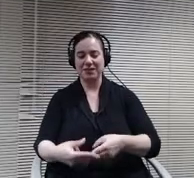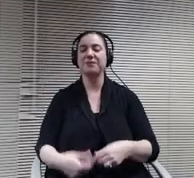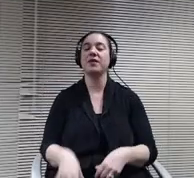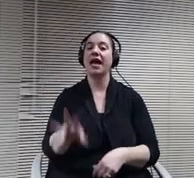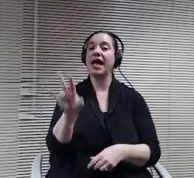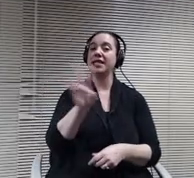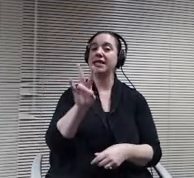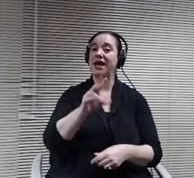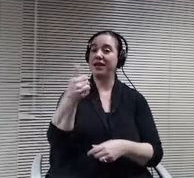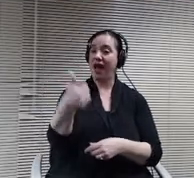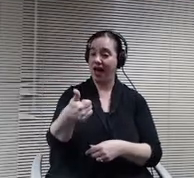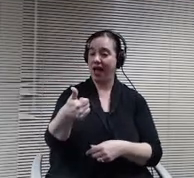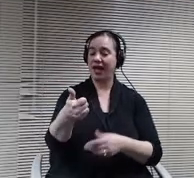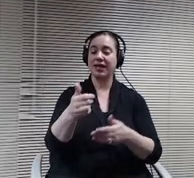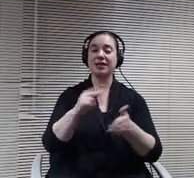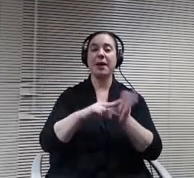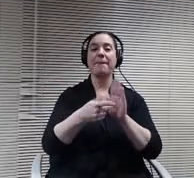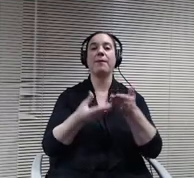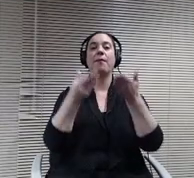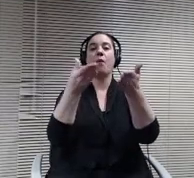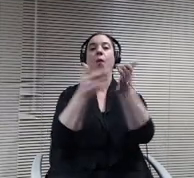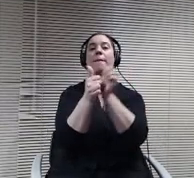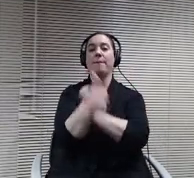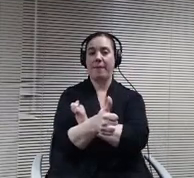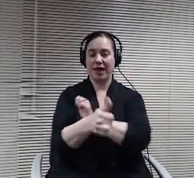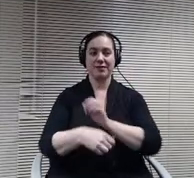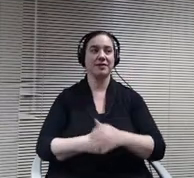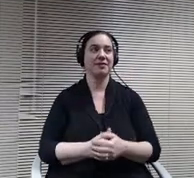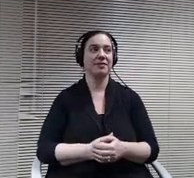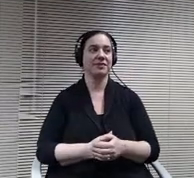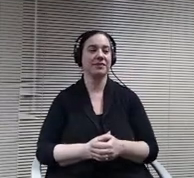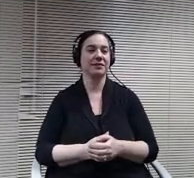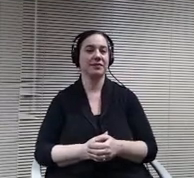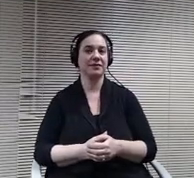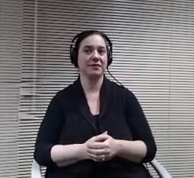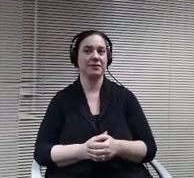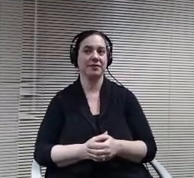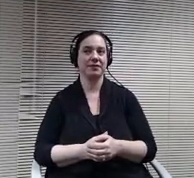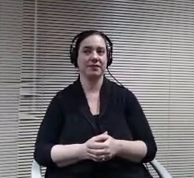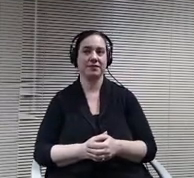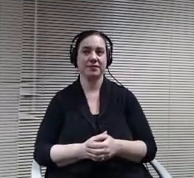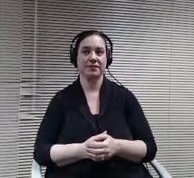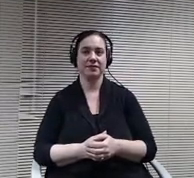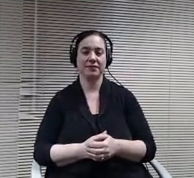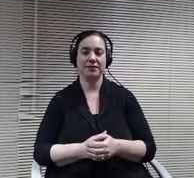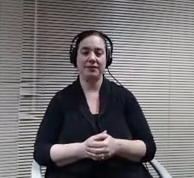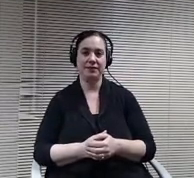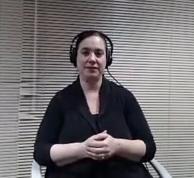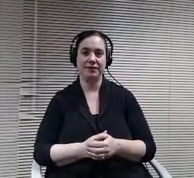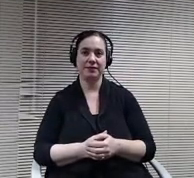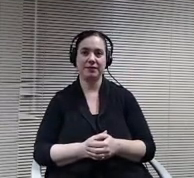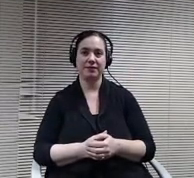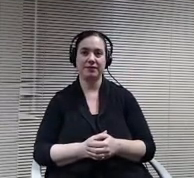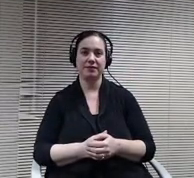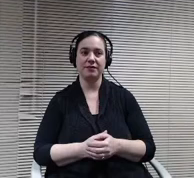principal Erickson. Thank you board members Mr Erickson. Thank you. Mr Bourgeois, thanks for your work. Yes, thank you Paul.